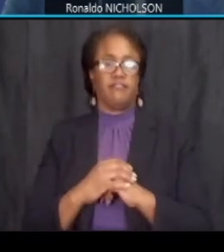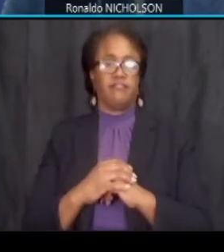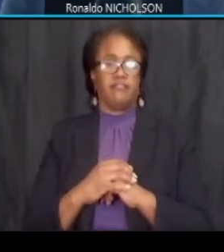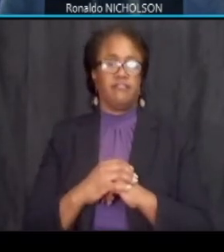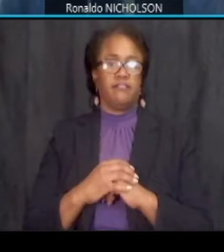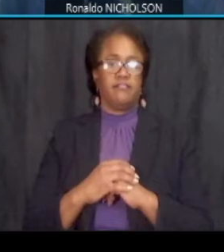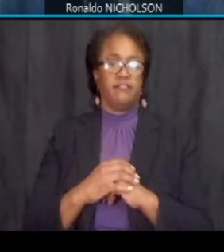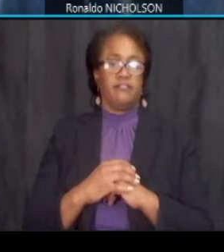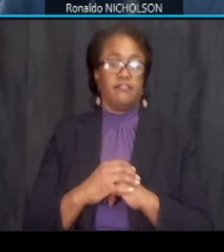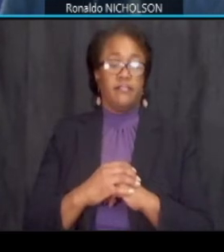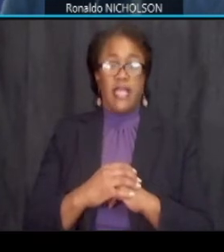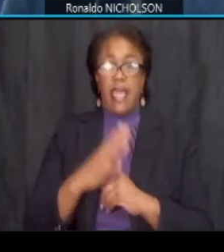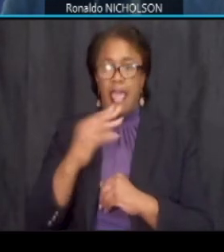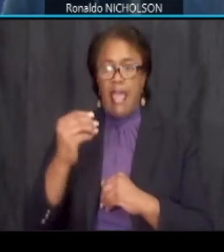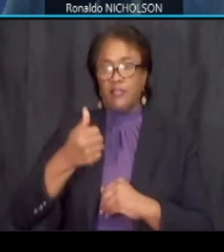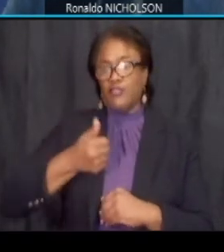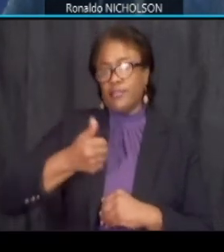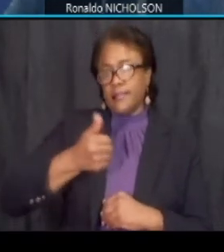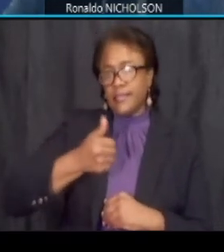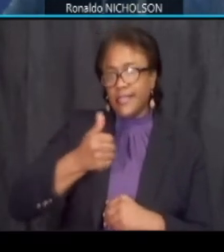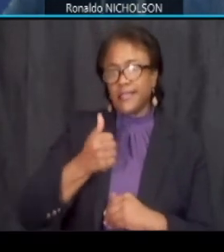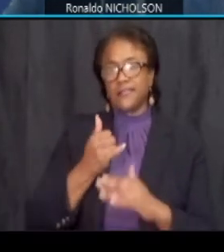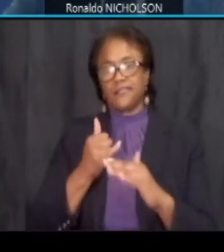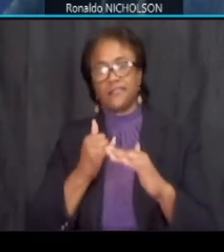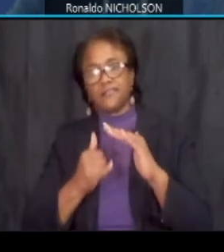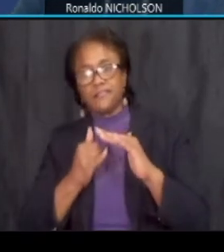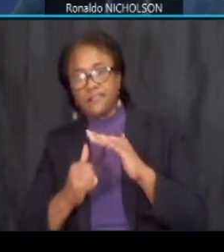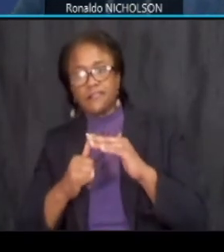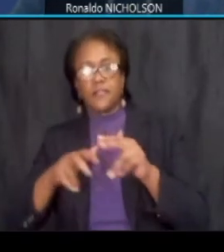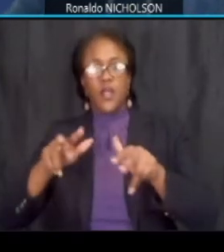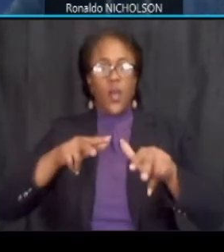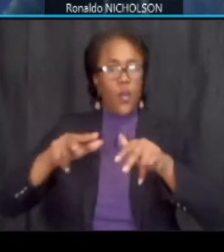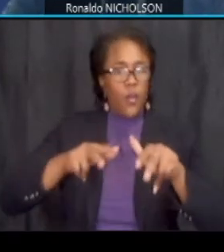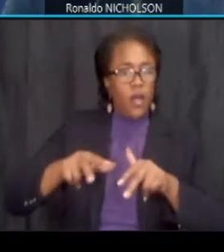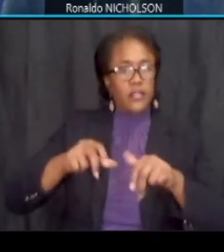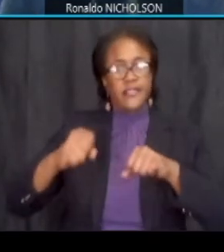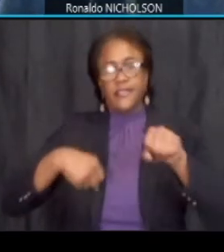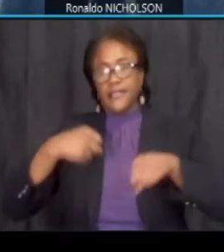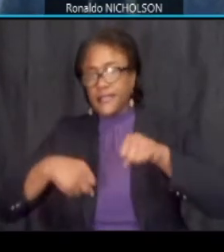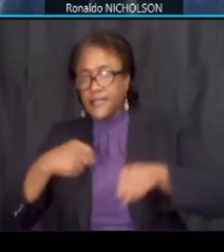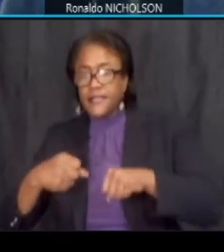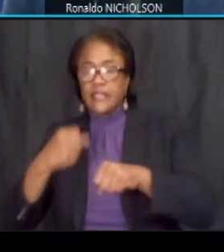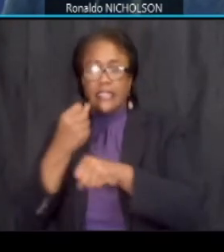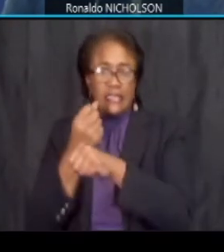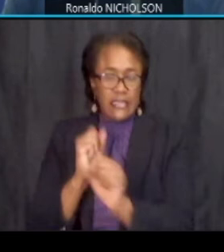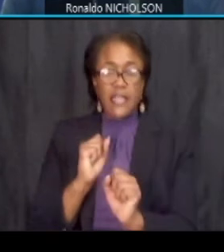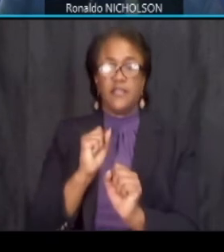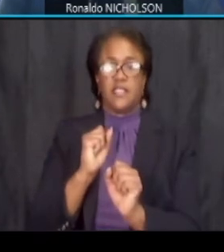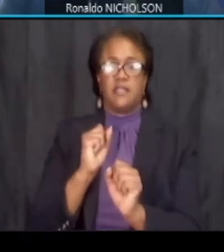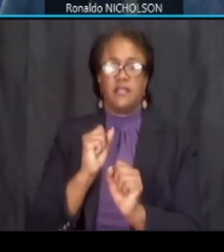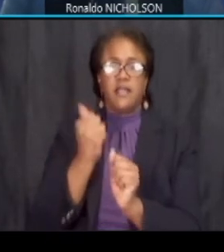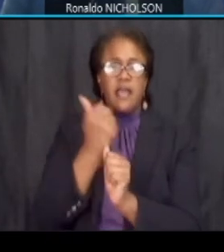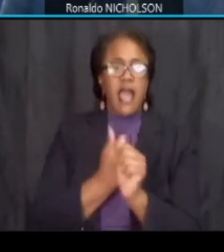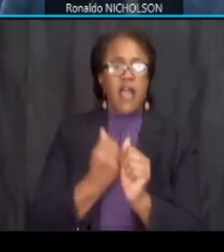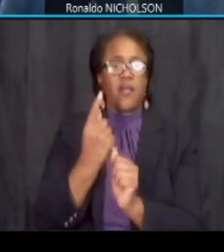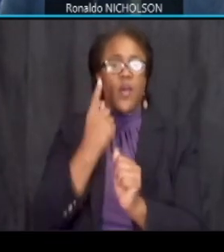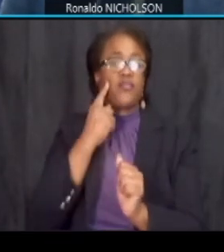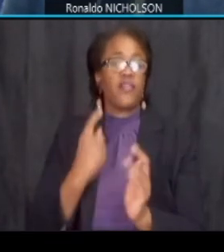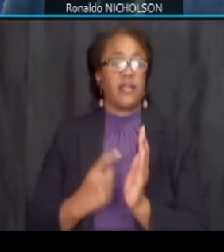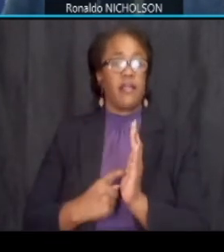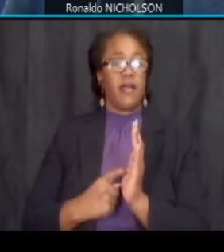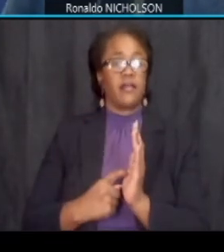and transit as well as pedestrian and bicycle safety that everyone recognizing and obeys our